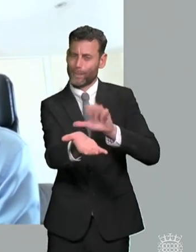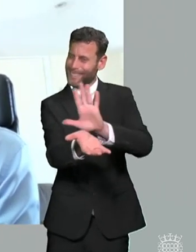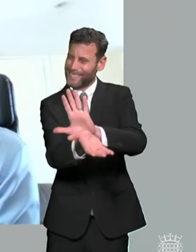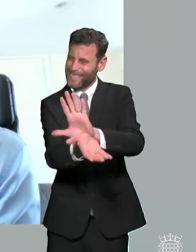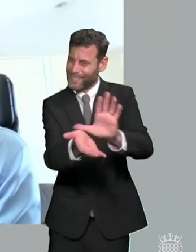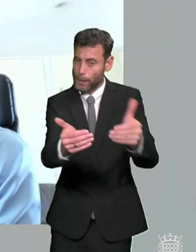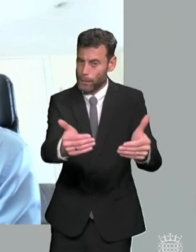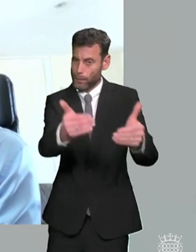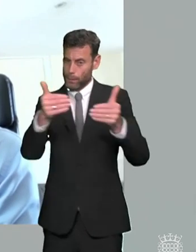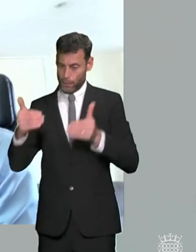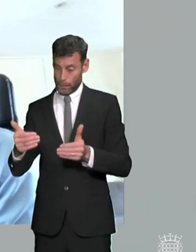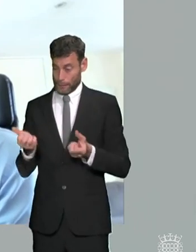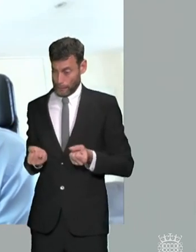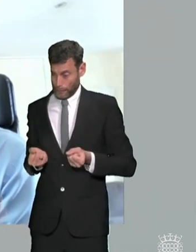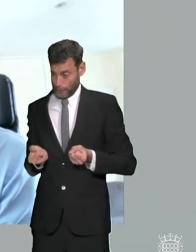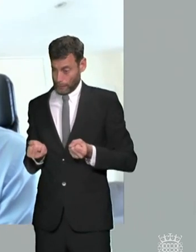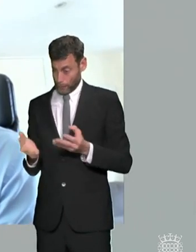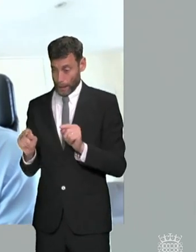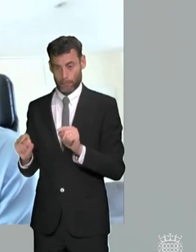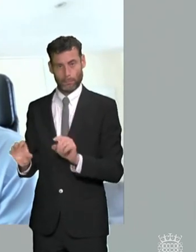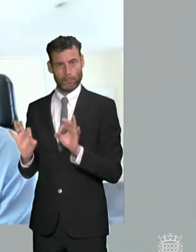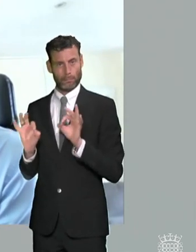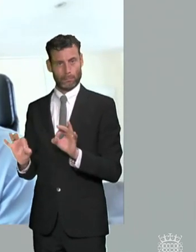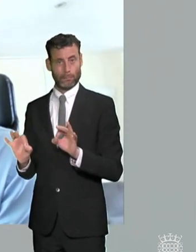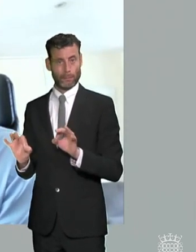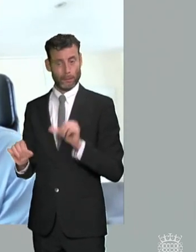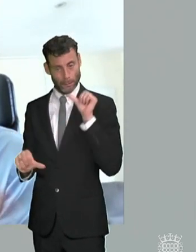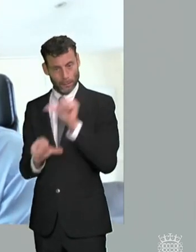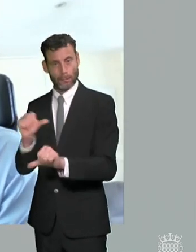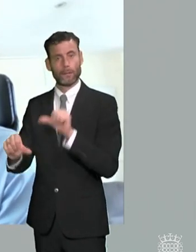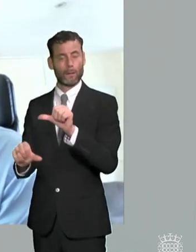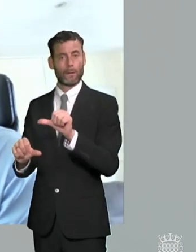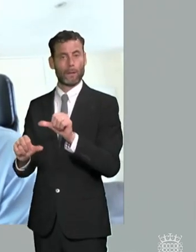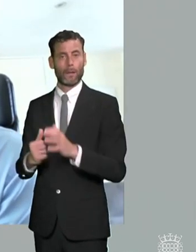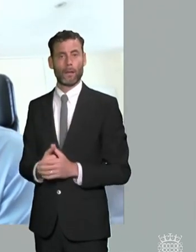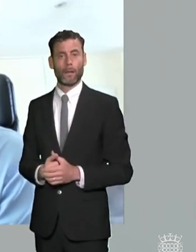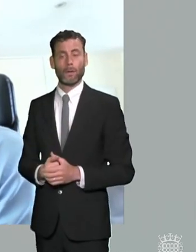gate talking to the center and say saying i've got a concern six months later they're back